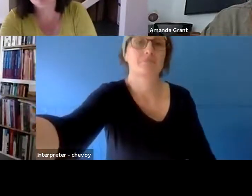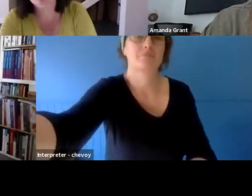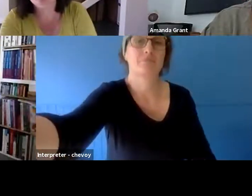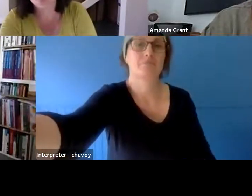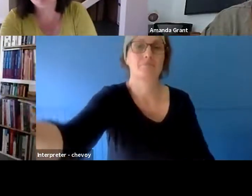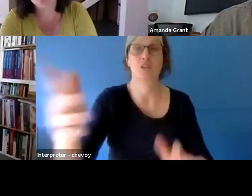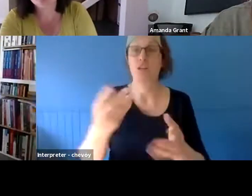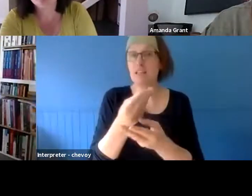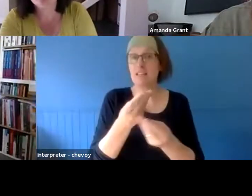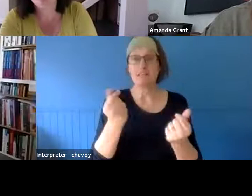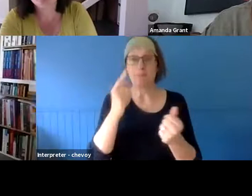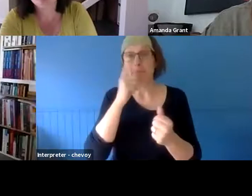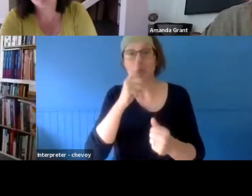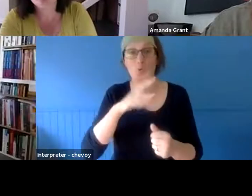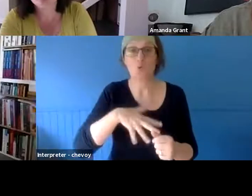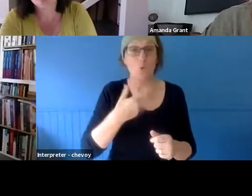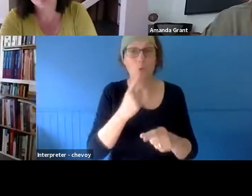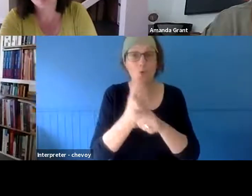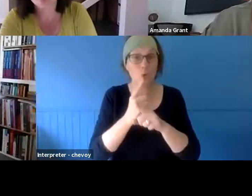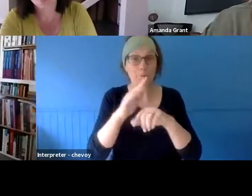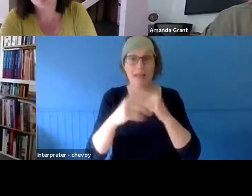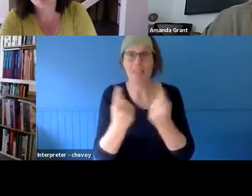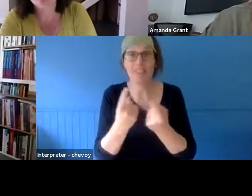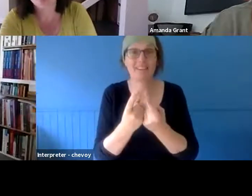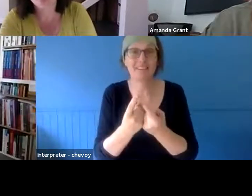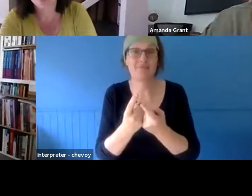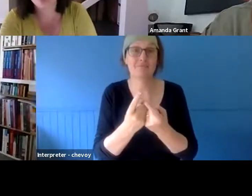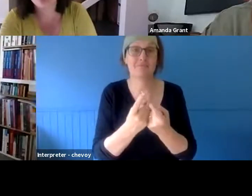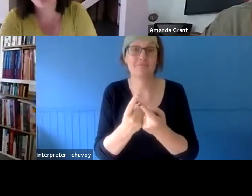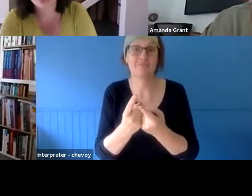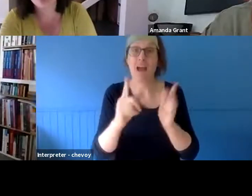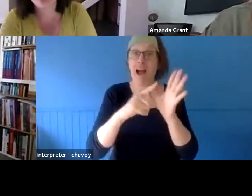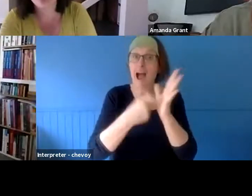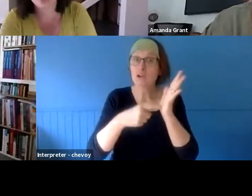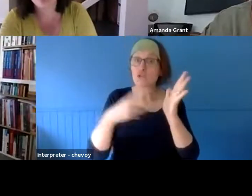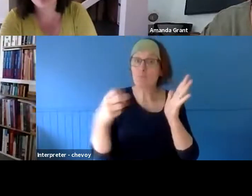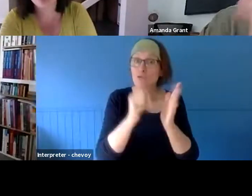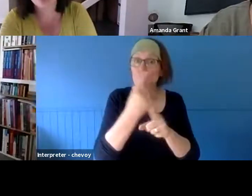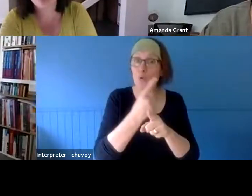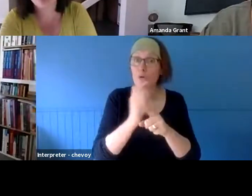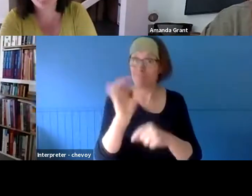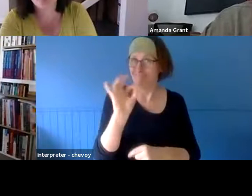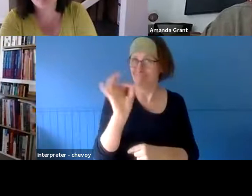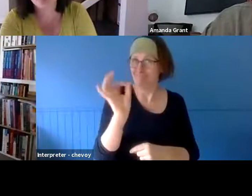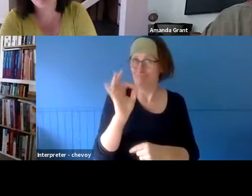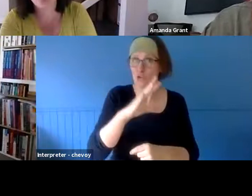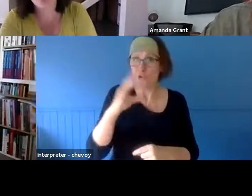art, you don't need to talk. You don't even need to know what you're thinking about. You don't even need to think. In fact, I think the most